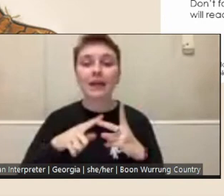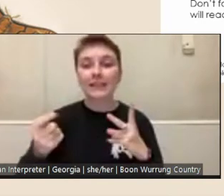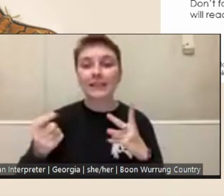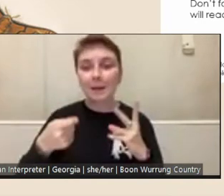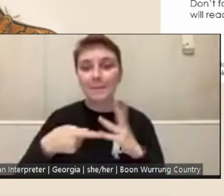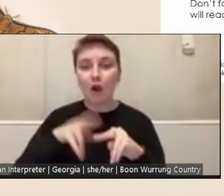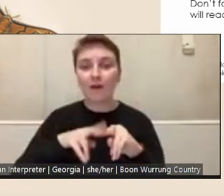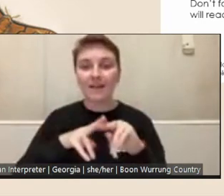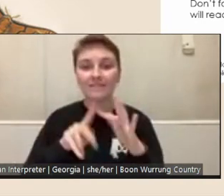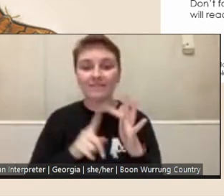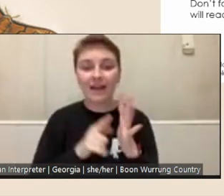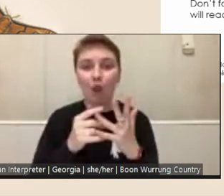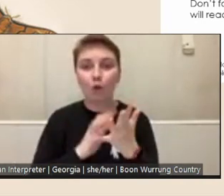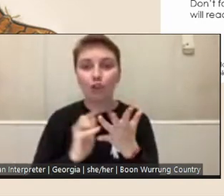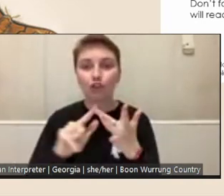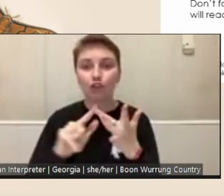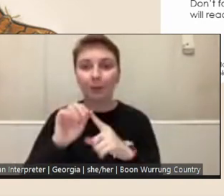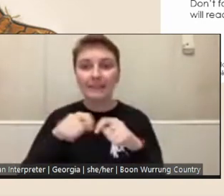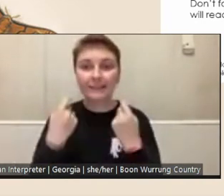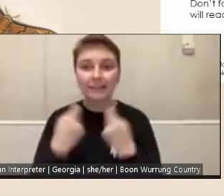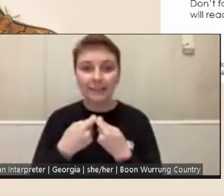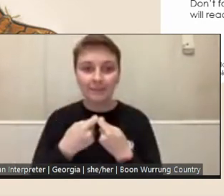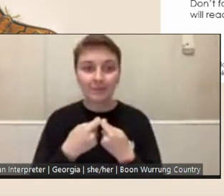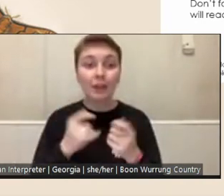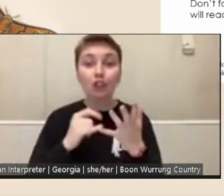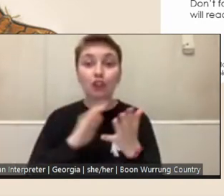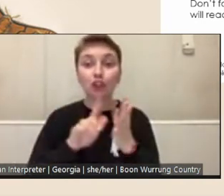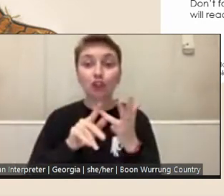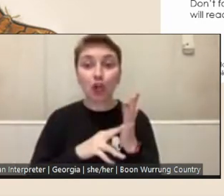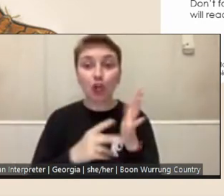As Shona said, I'm going to give you a quick overview of key dates...